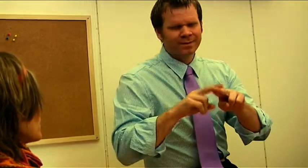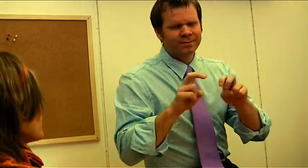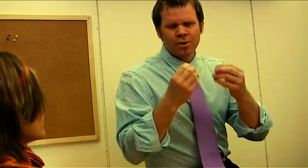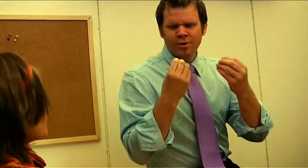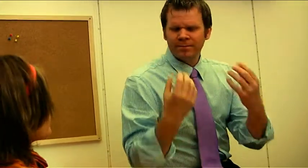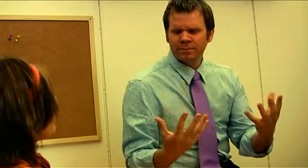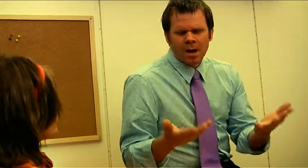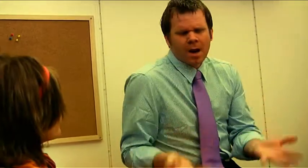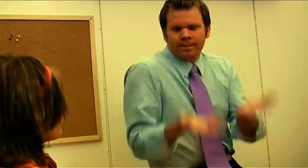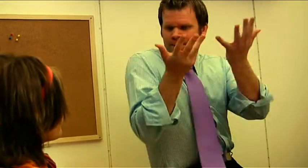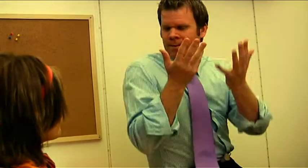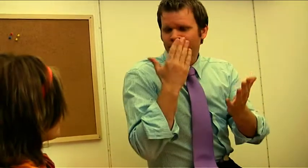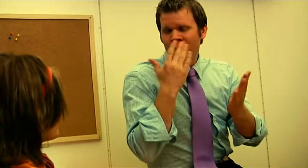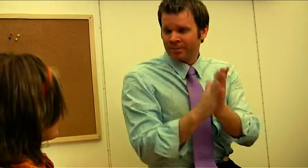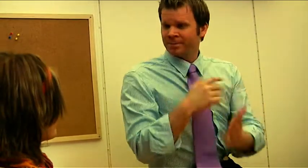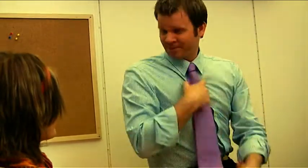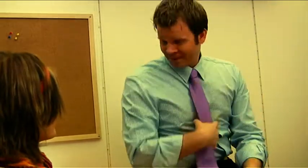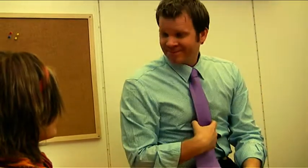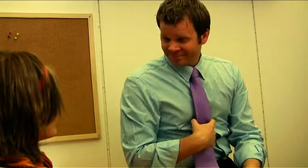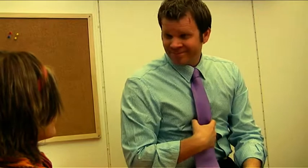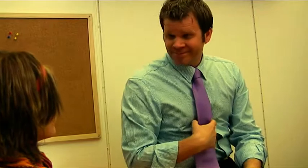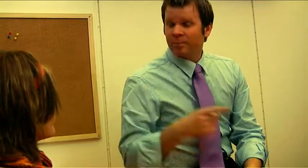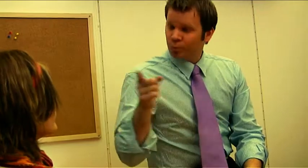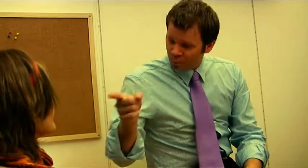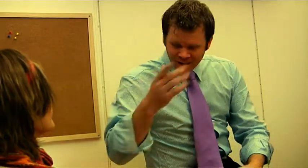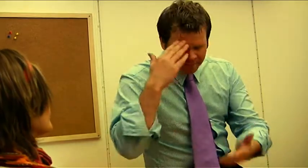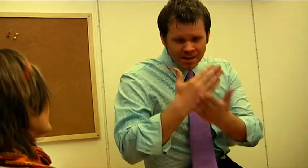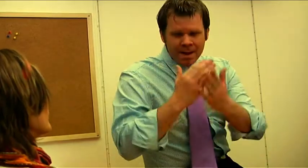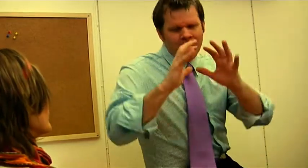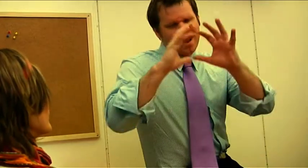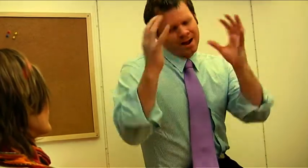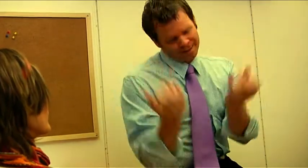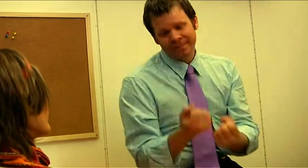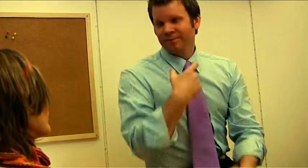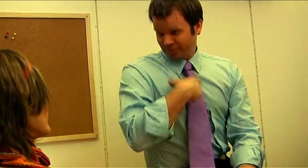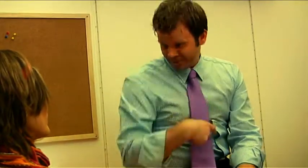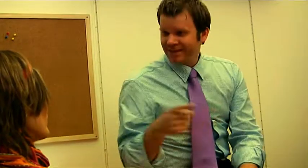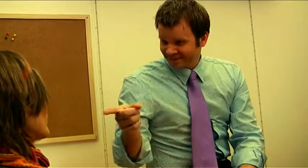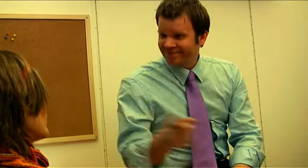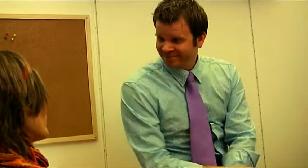relaxed and eased to talk with me. You can tell everything for me.